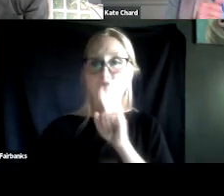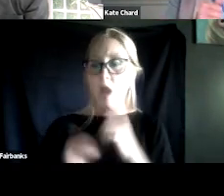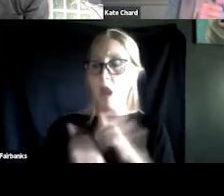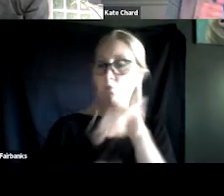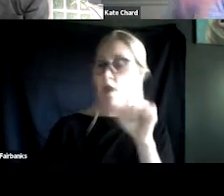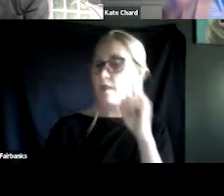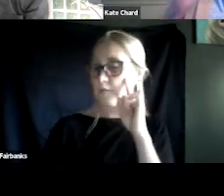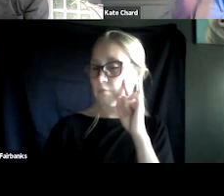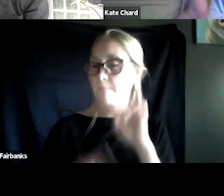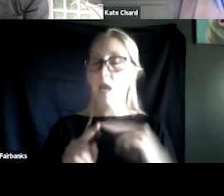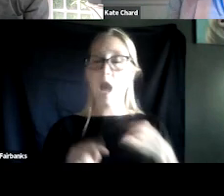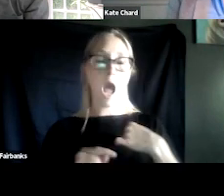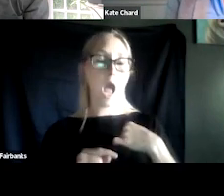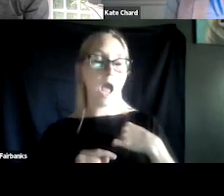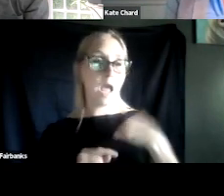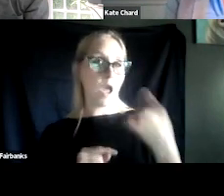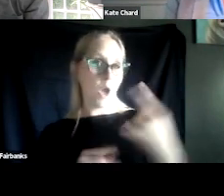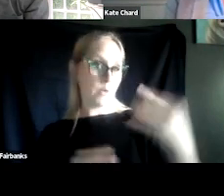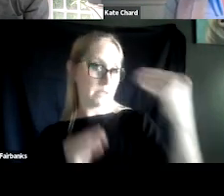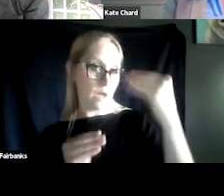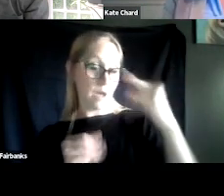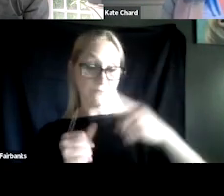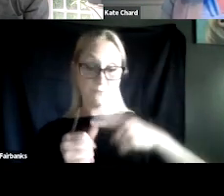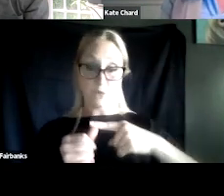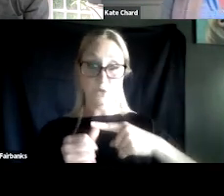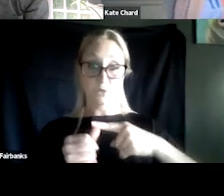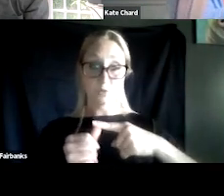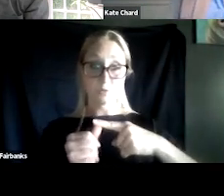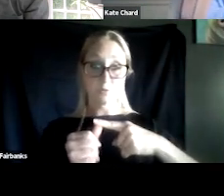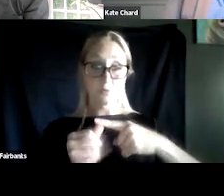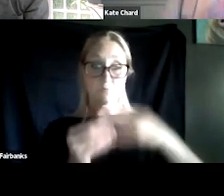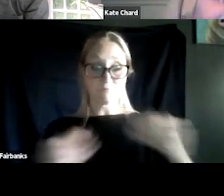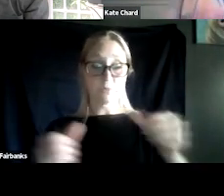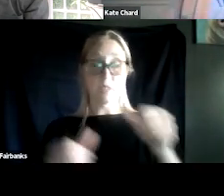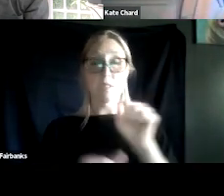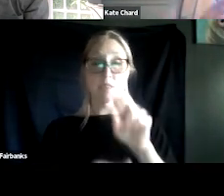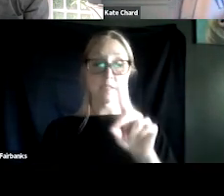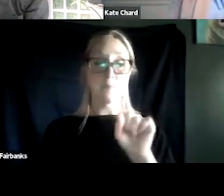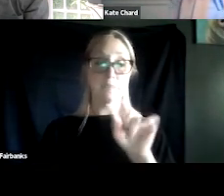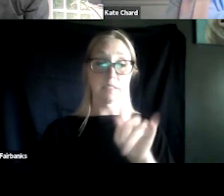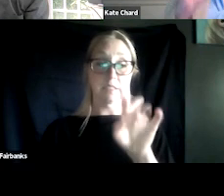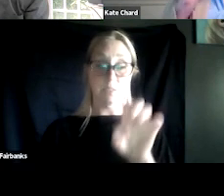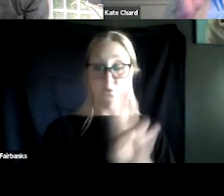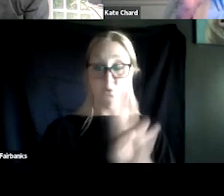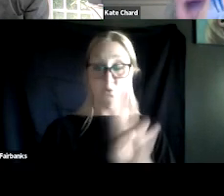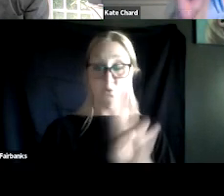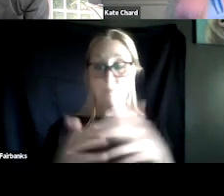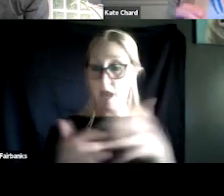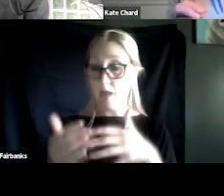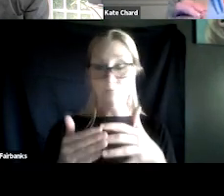I was always taught substance use first no matter what. And it didn't matter whether it was a panic patient, PTSD, depression, it was substance use first.